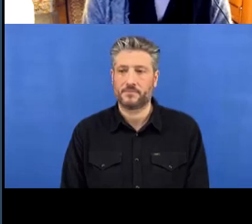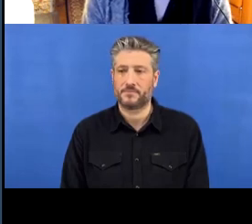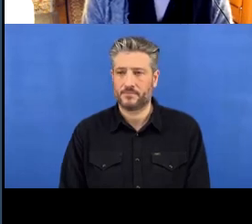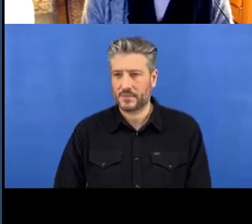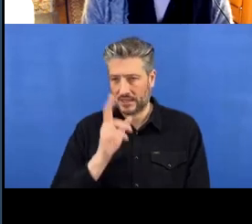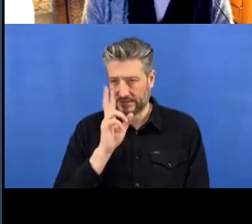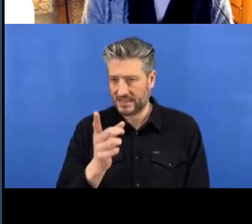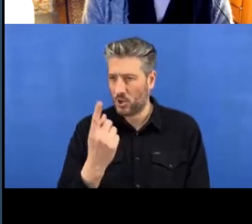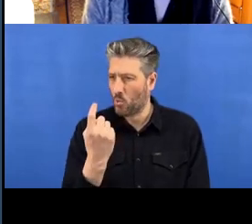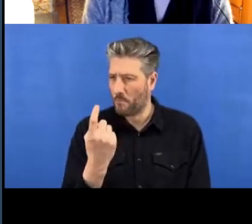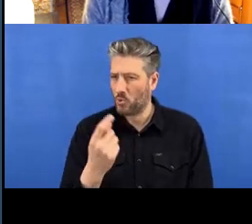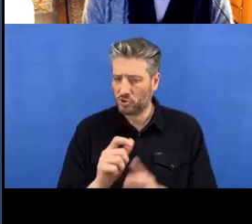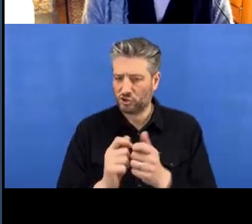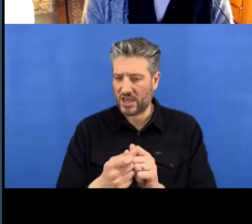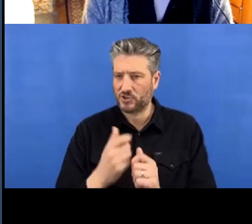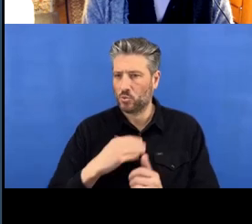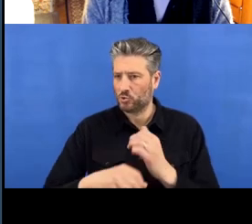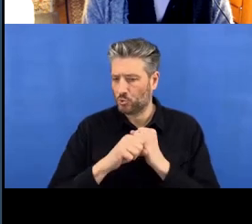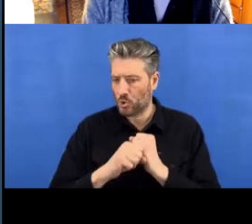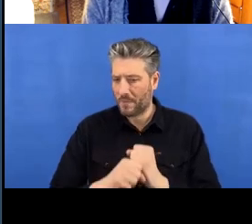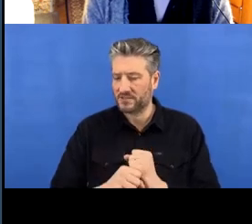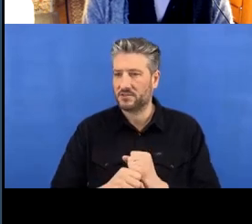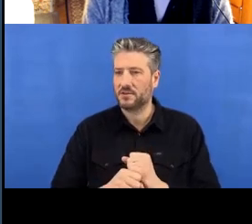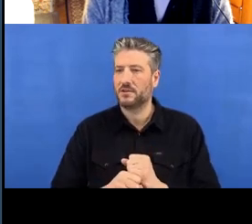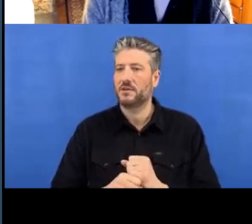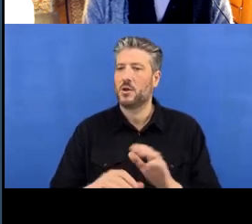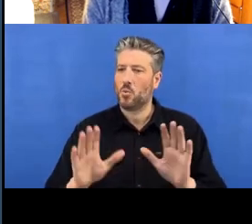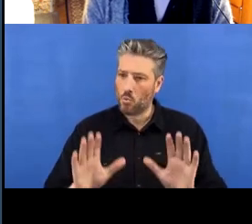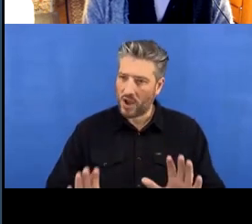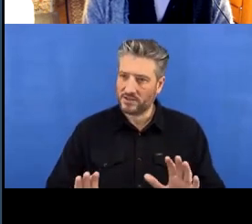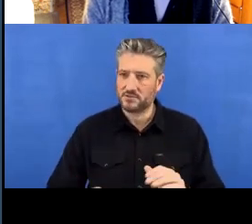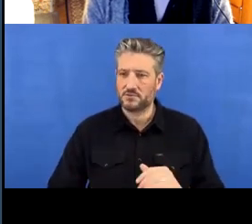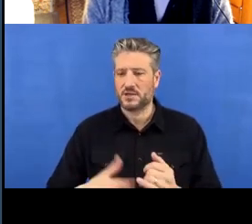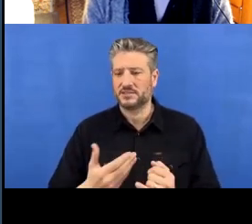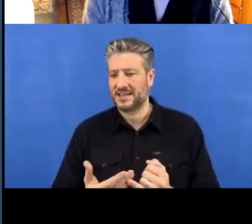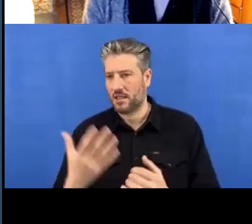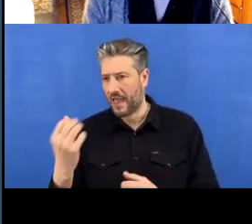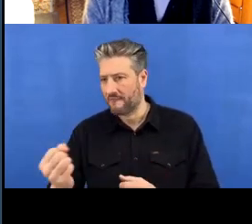but until it exists online, we can't- these will be greyed out initially, yeah, so